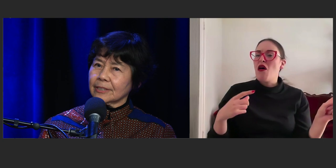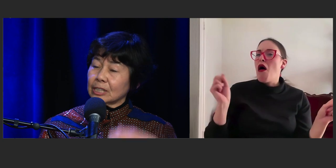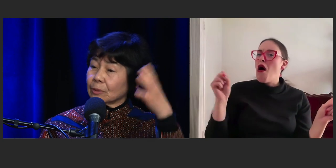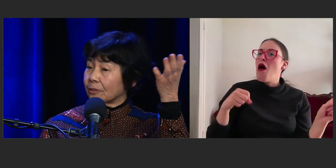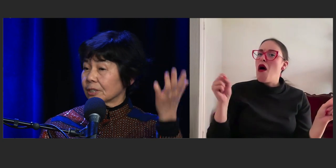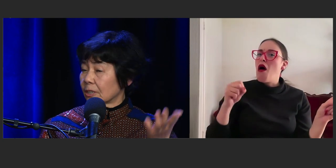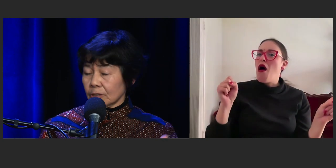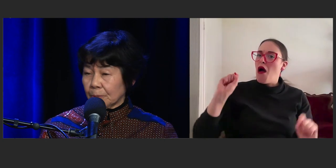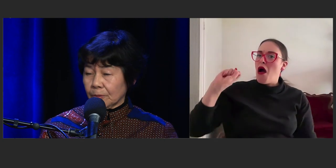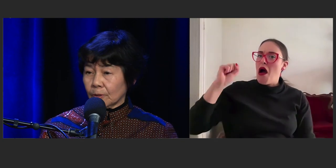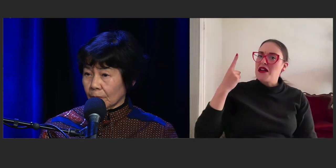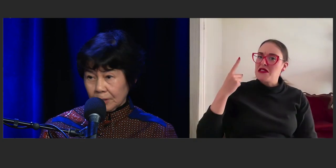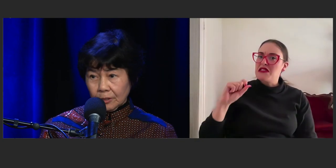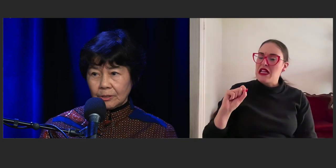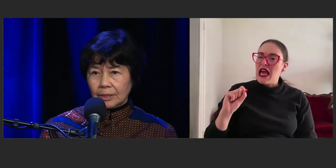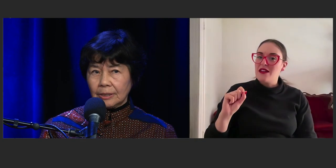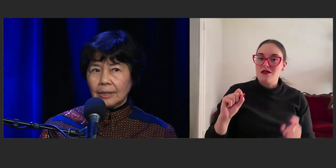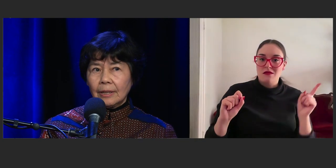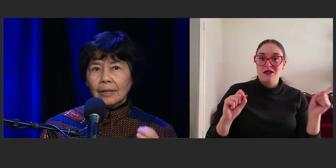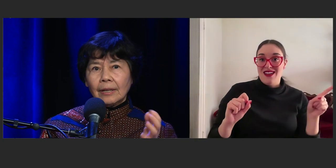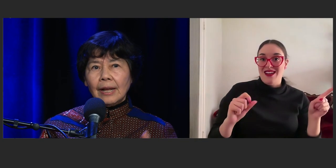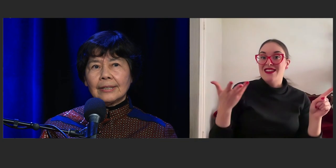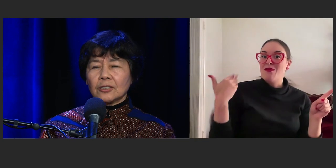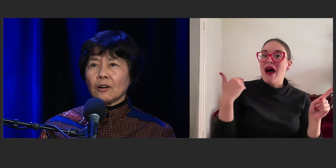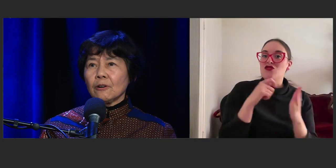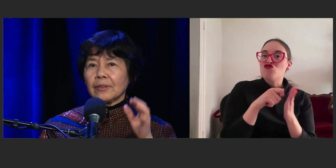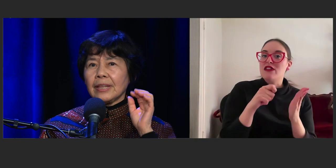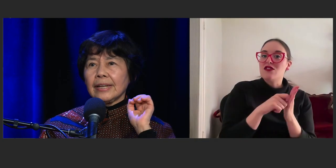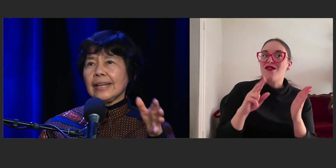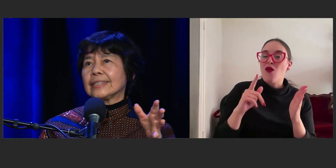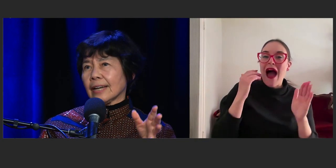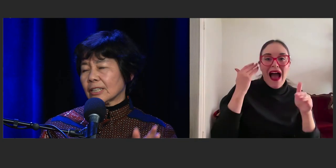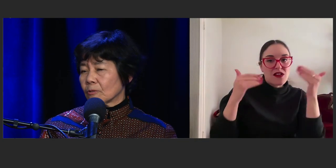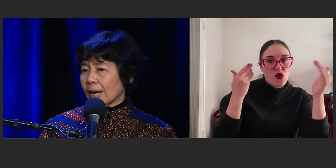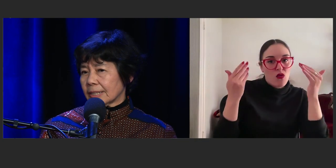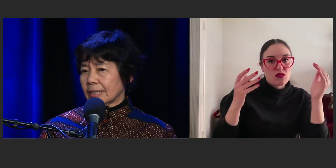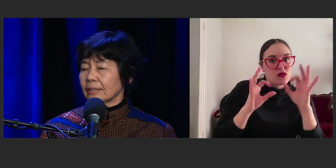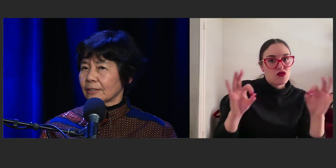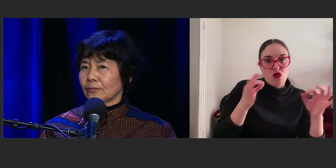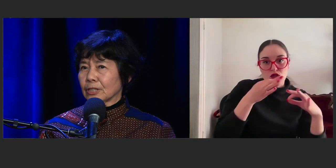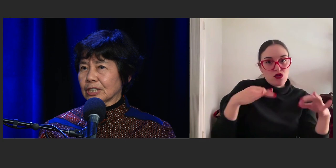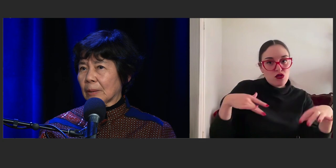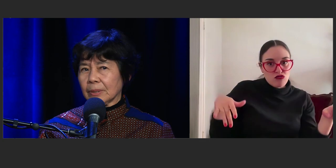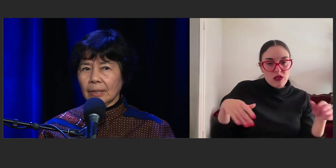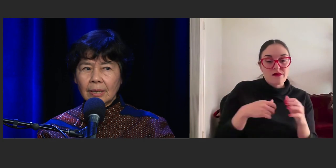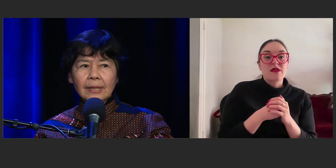'Cause he's written for adults before, not for children. And so then he started writing the first chapter,